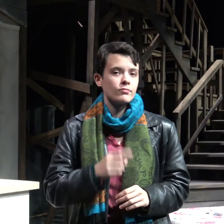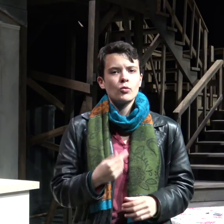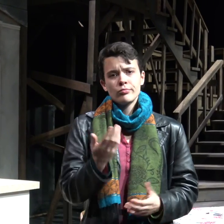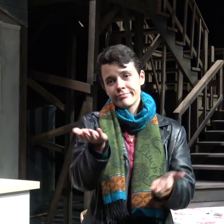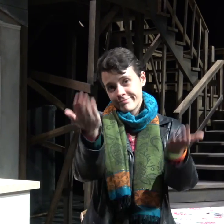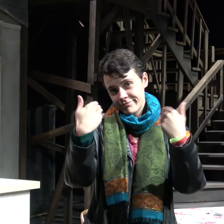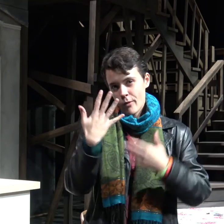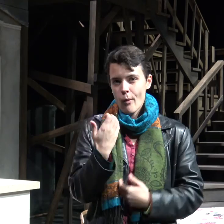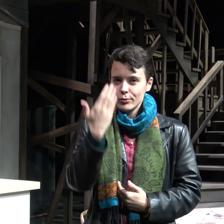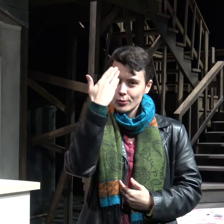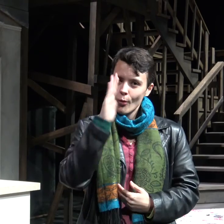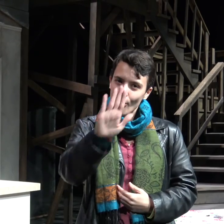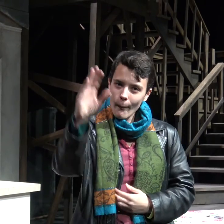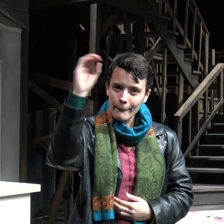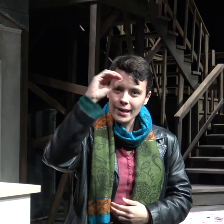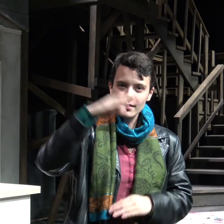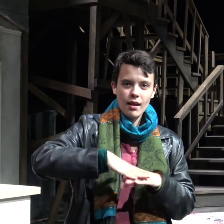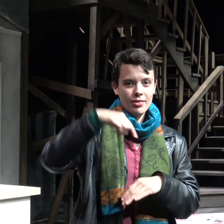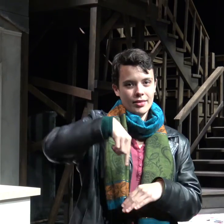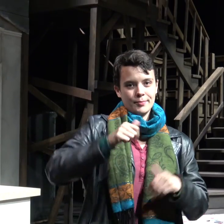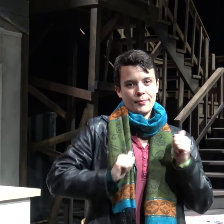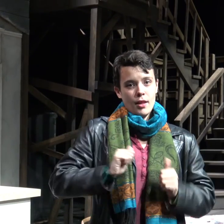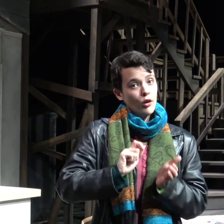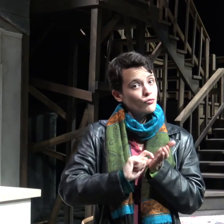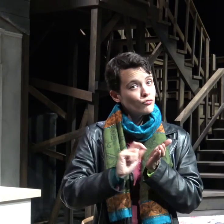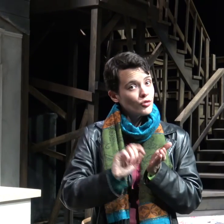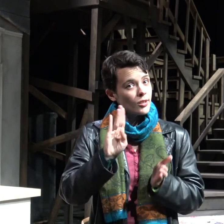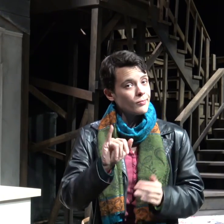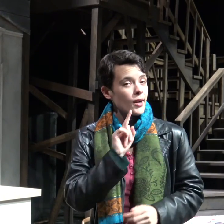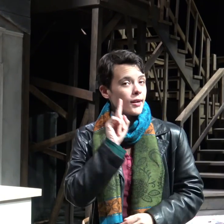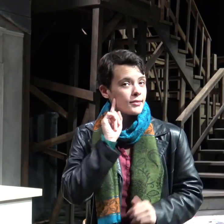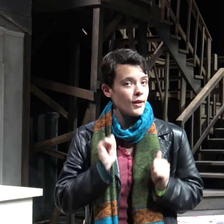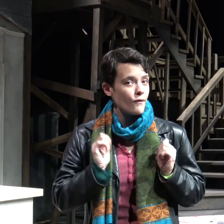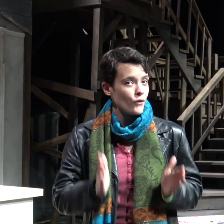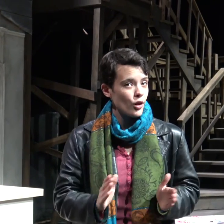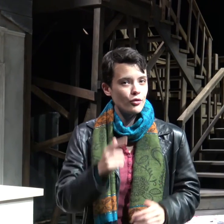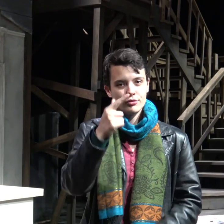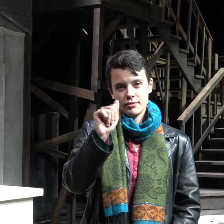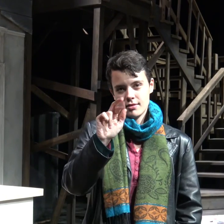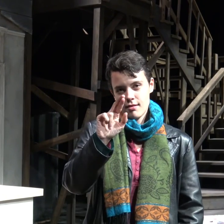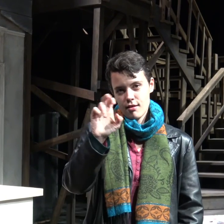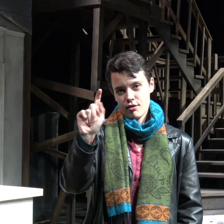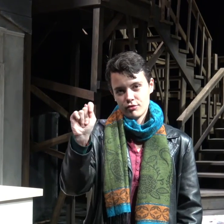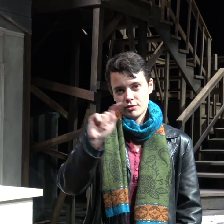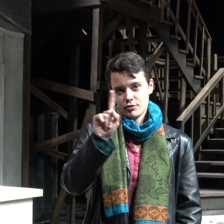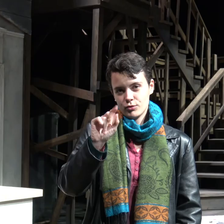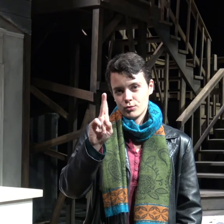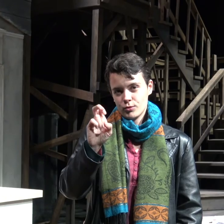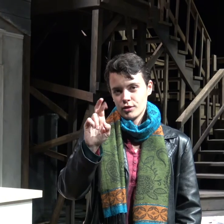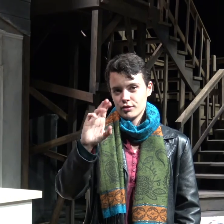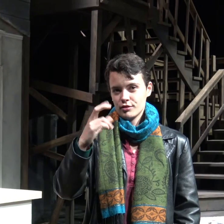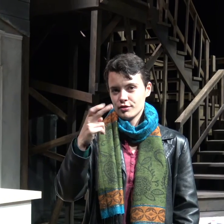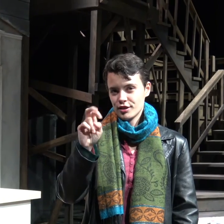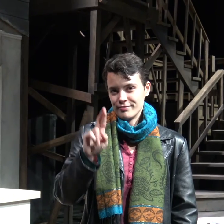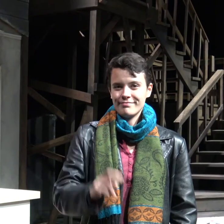So come, we want your opinions on this play written by written by Deaf actor Garrett Zuercher.